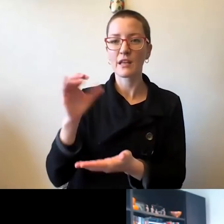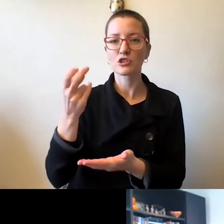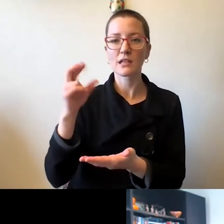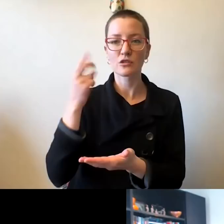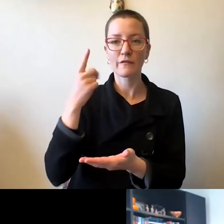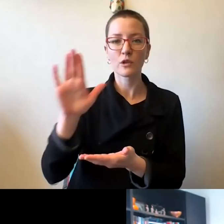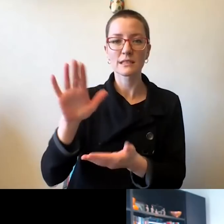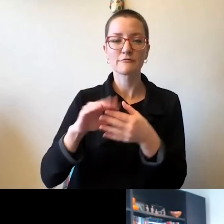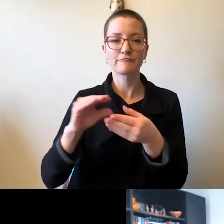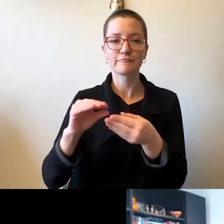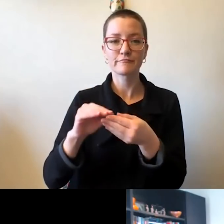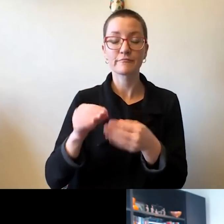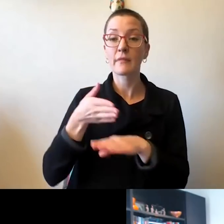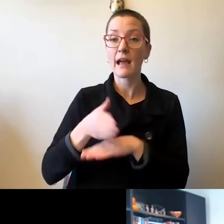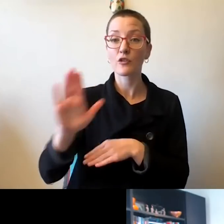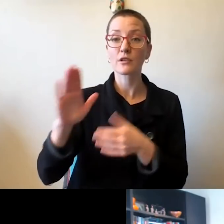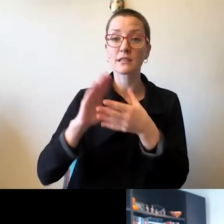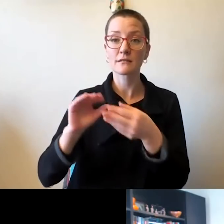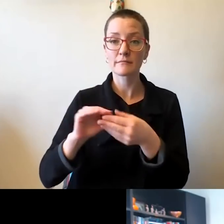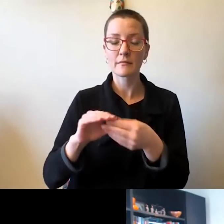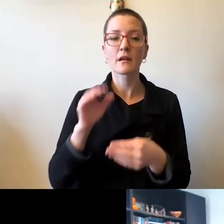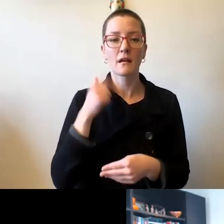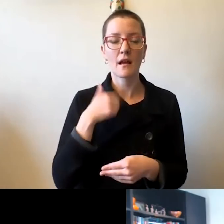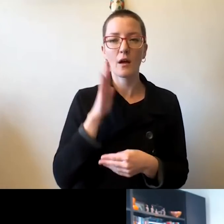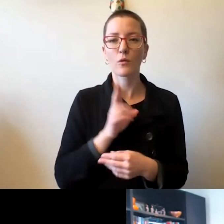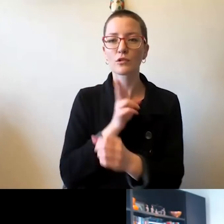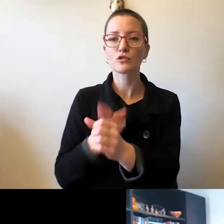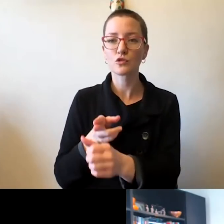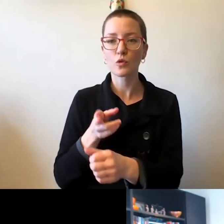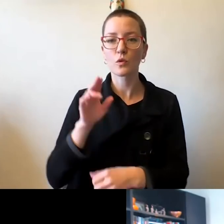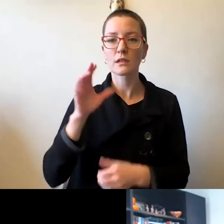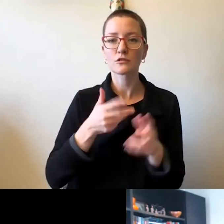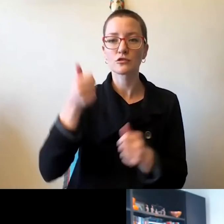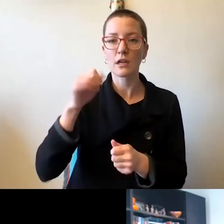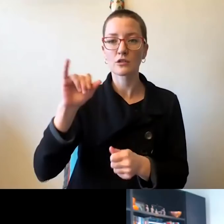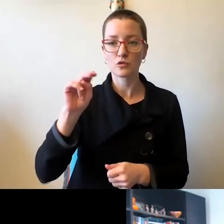Following his address, I will join Chancellor Jones in responding to questions that members